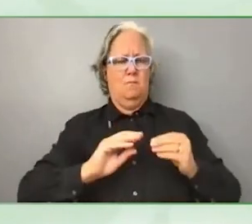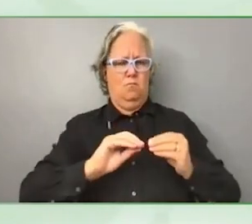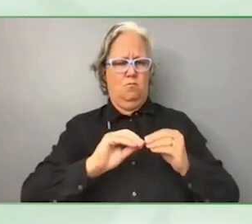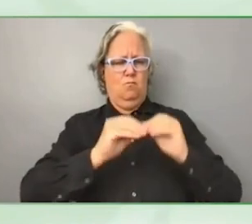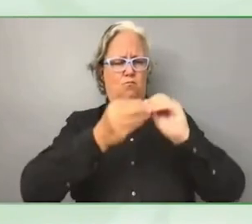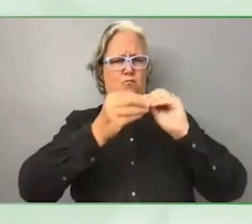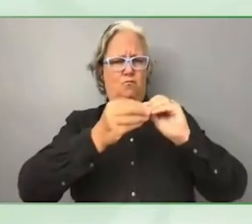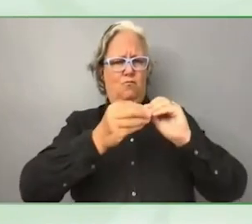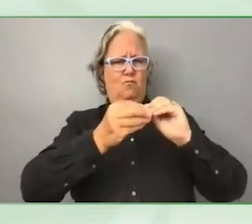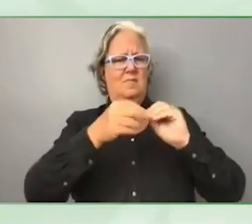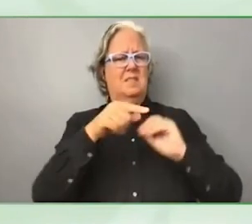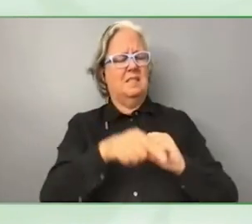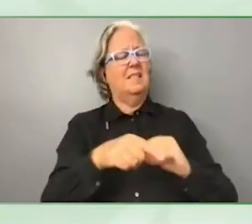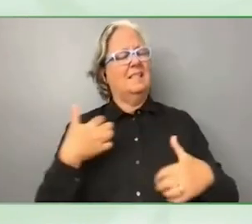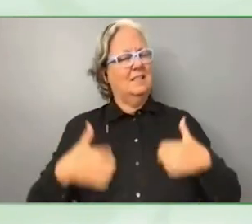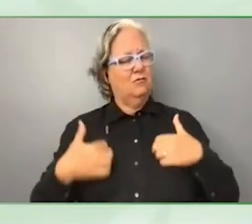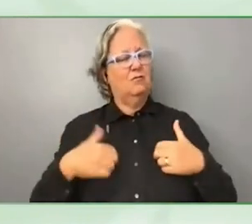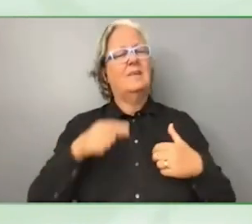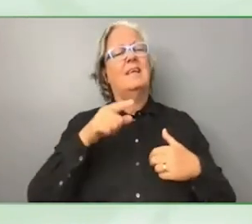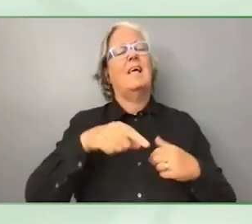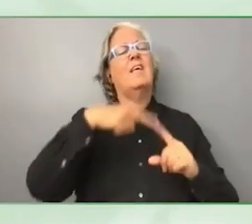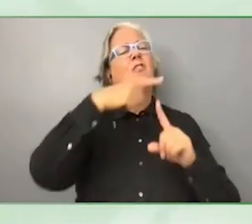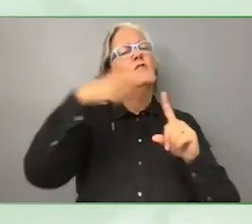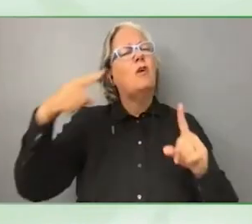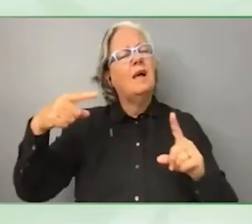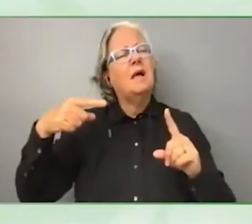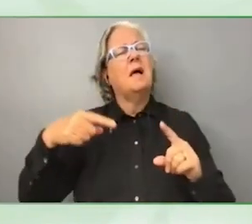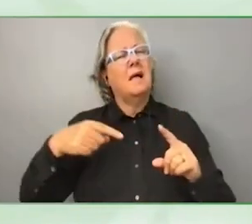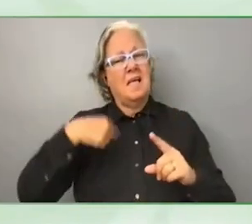The issue of data has been raised by almost every speaker is an